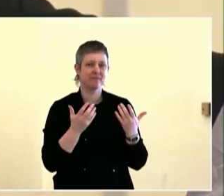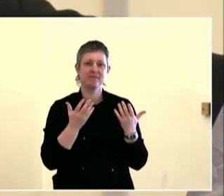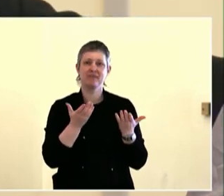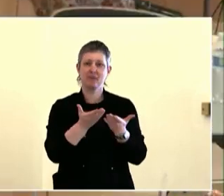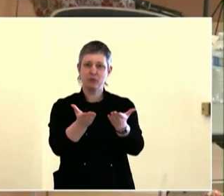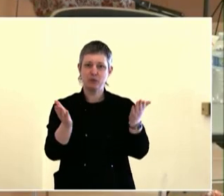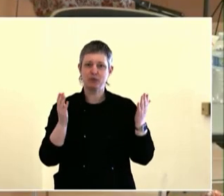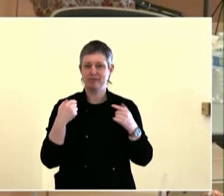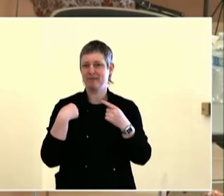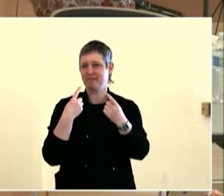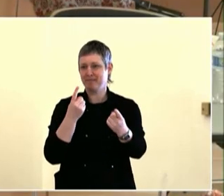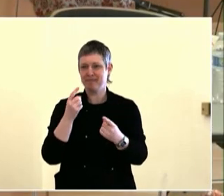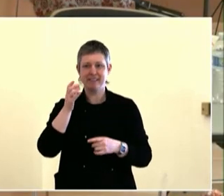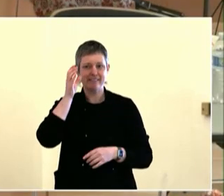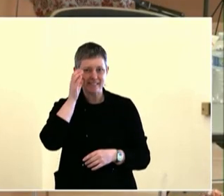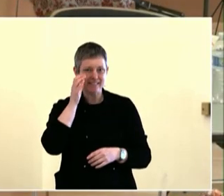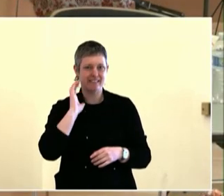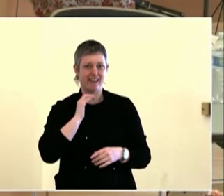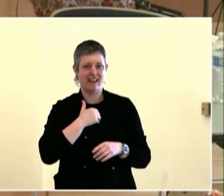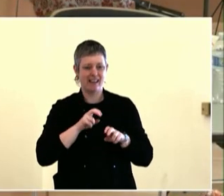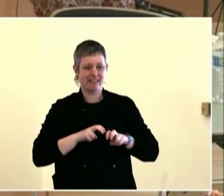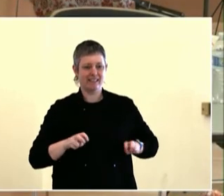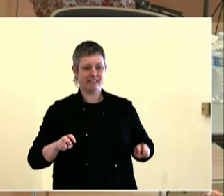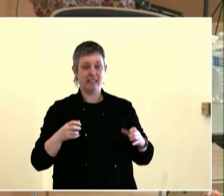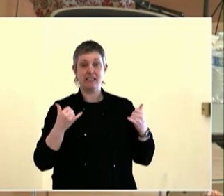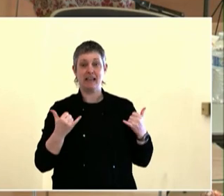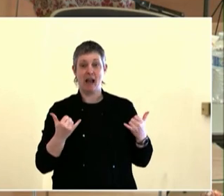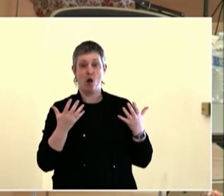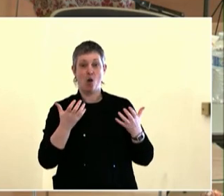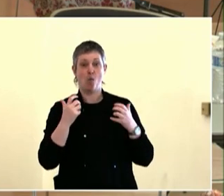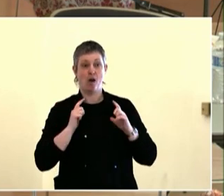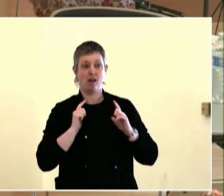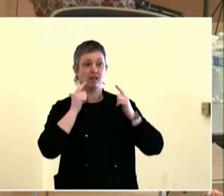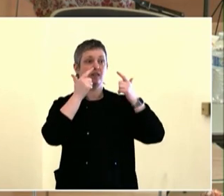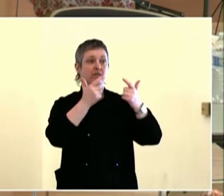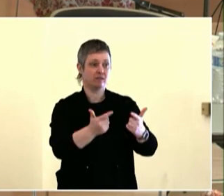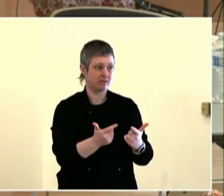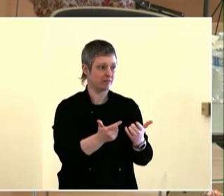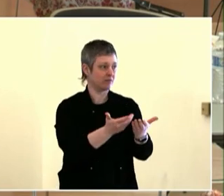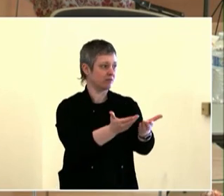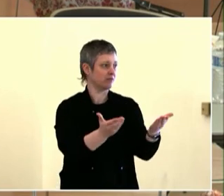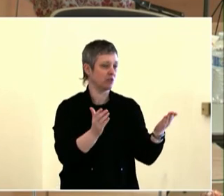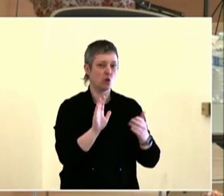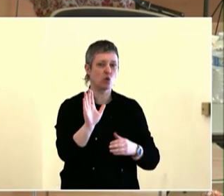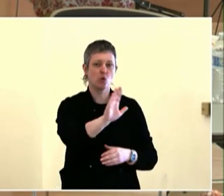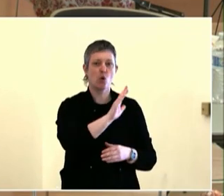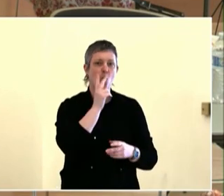Who is next? You listen to your neighbors first, though. Listen to your neighbors before you eat.